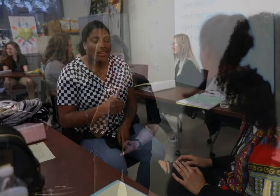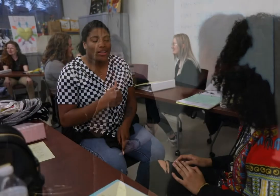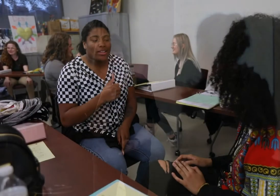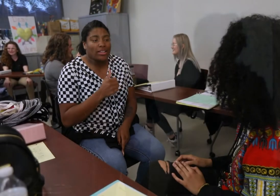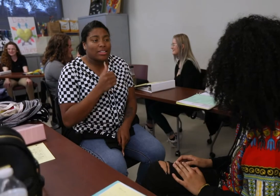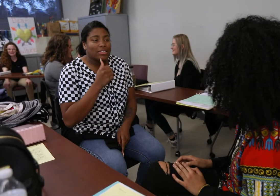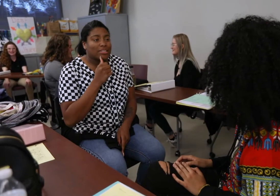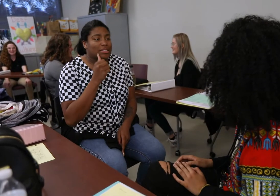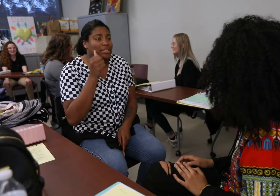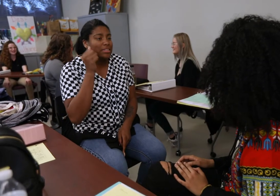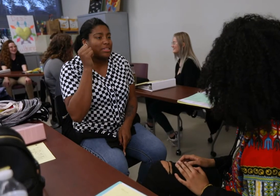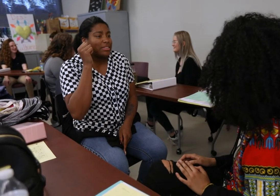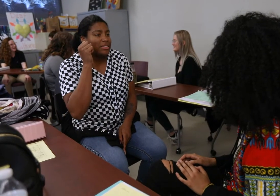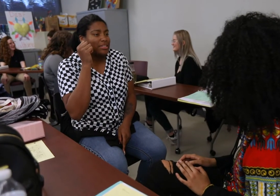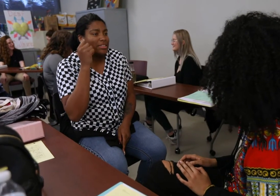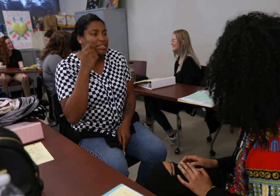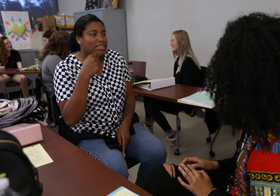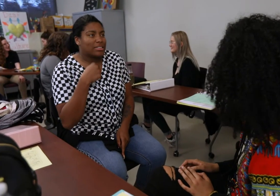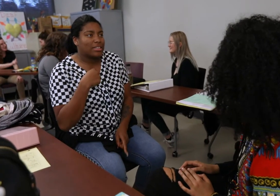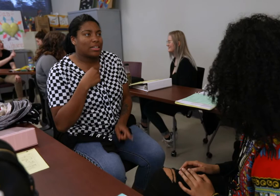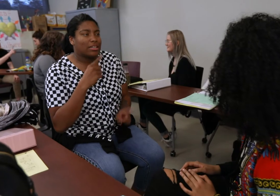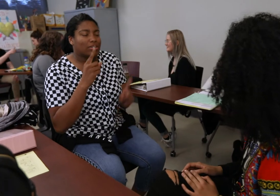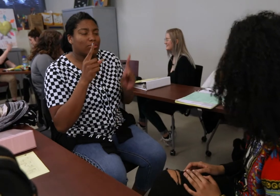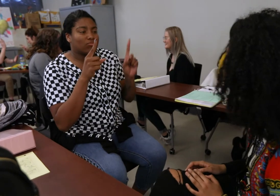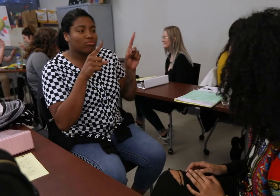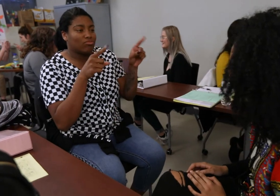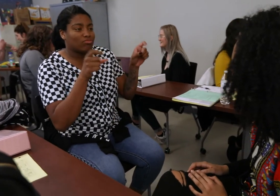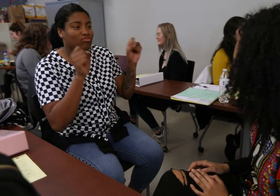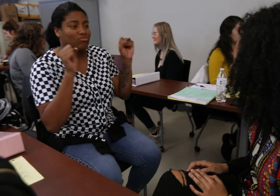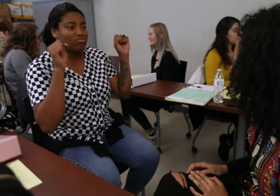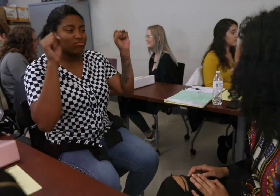not a disability. It's not considered a disability. We can find ways to